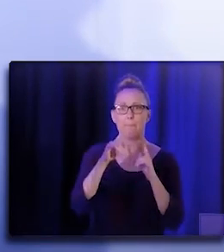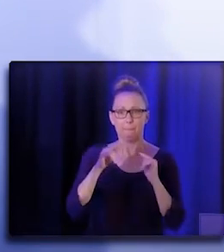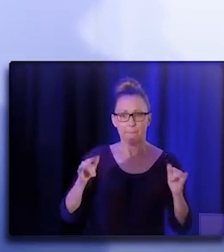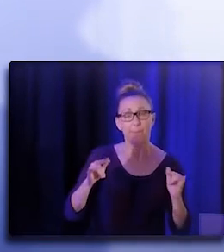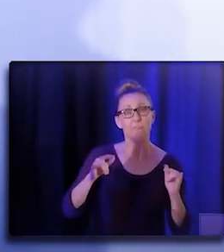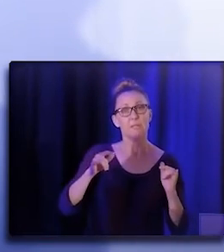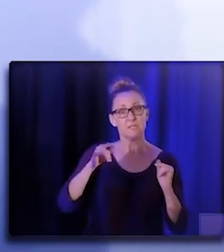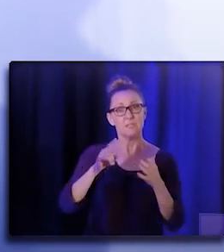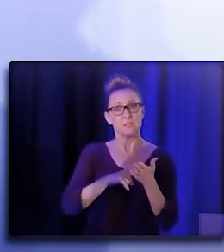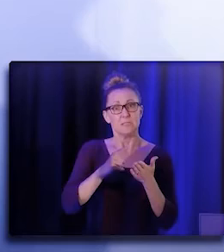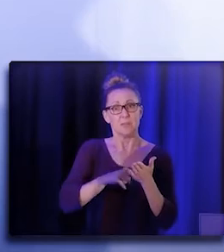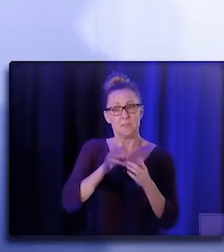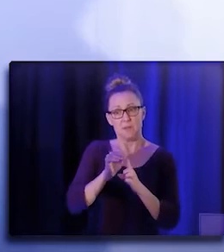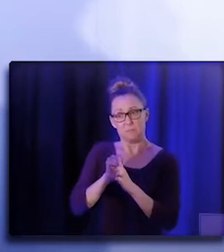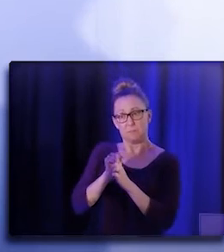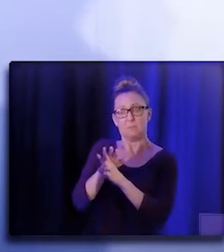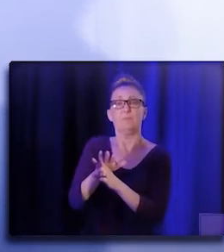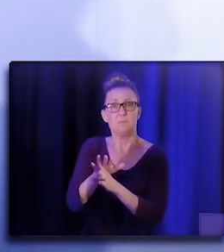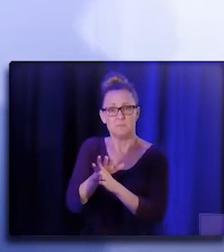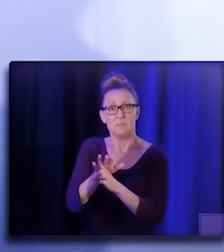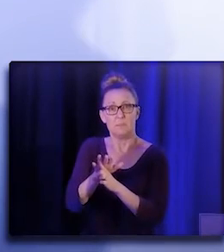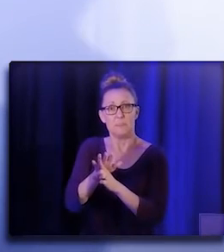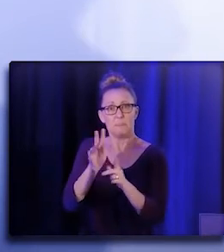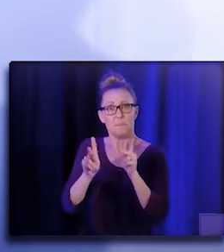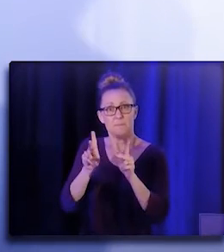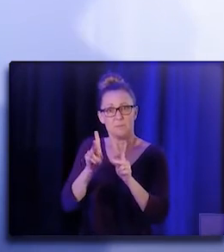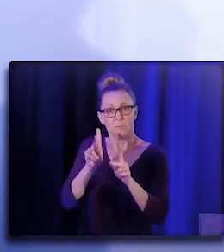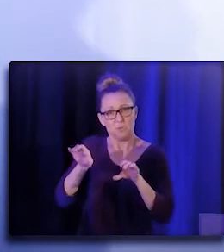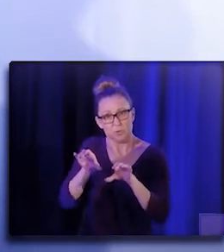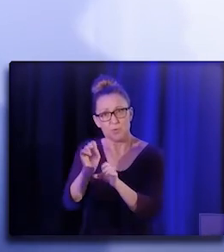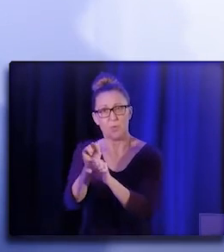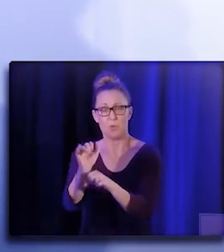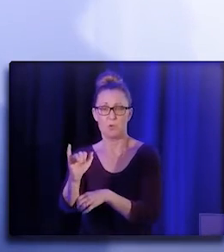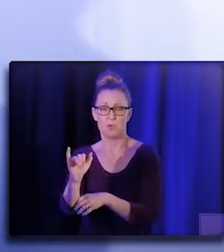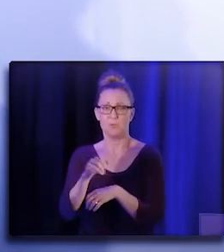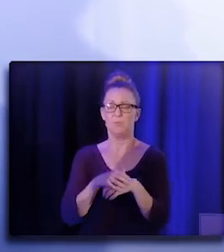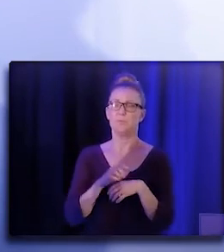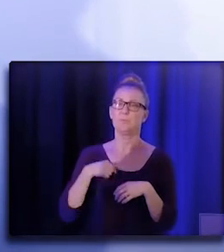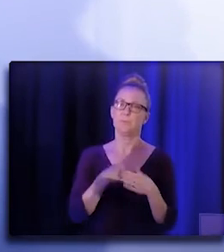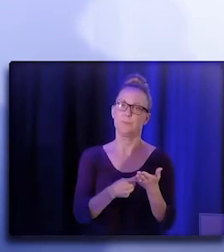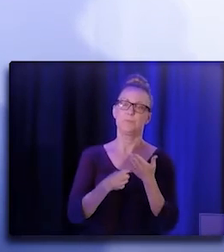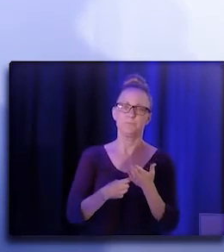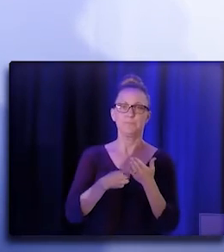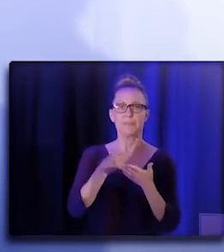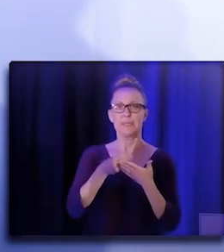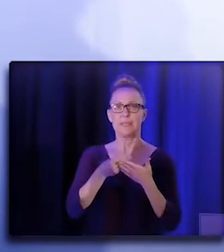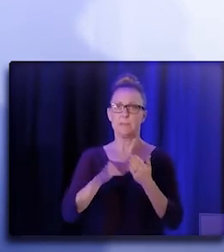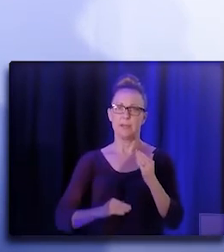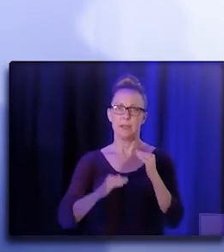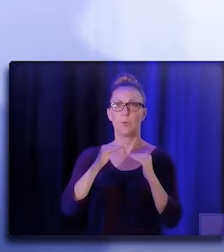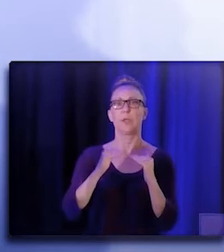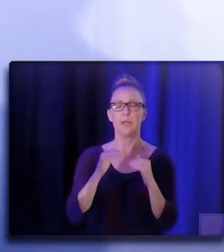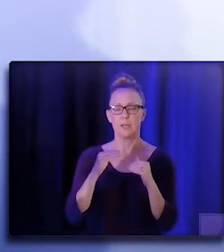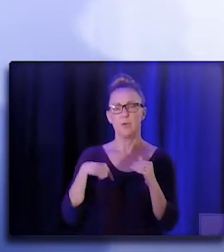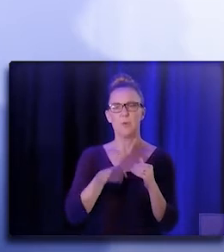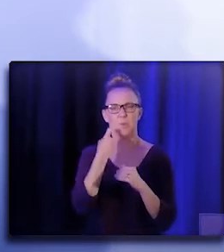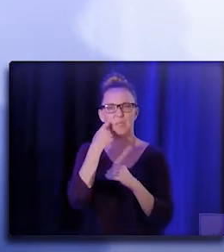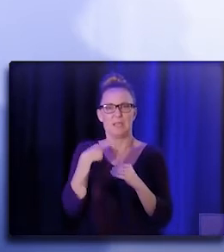Healers need healing too. You know, when we're talking about economic equity, you know, we recently had a policy committee, and I love the way it was defined.